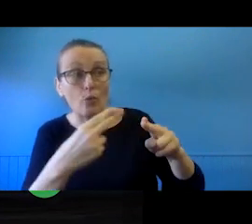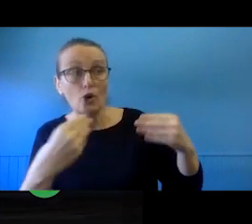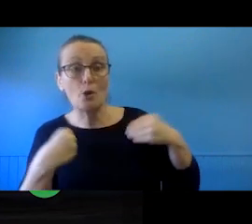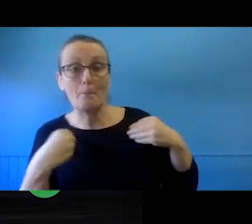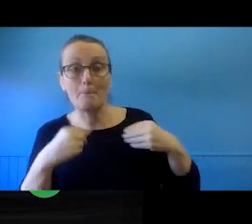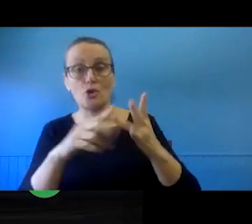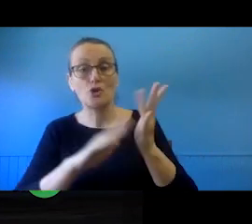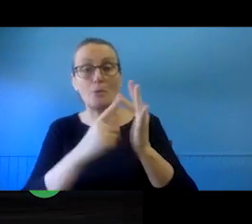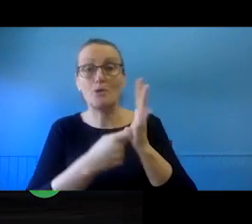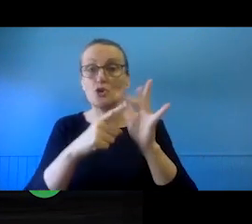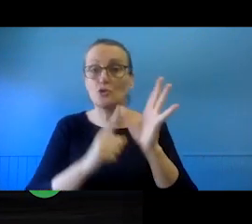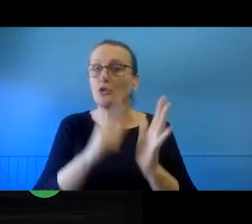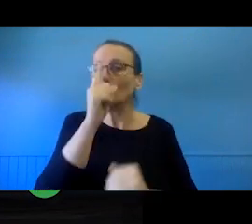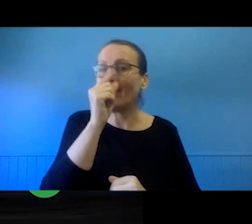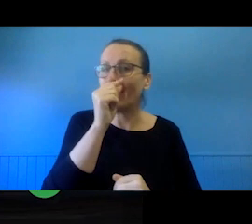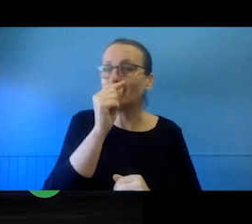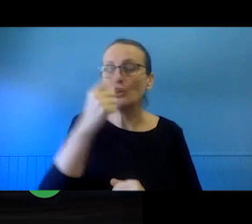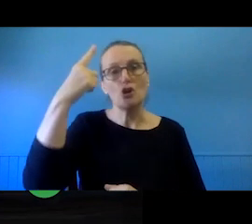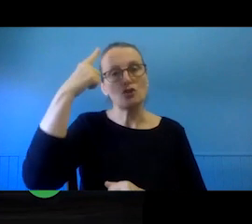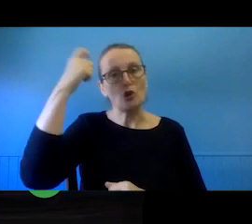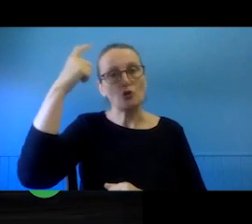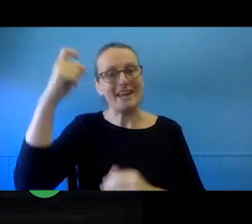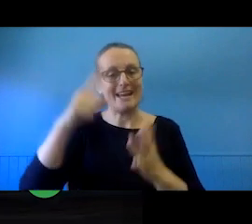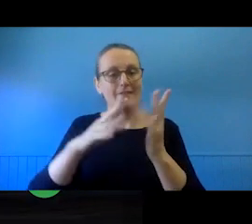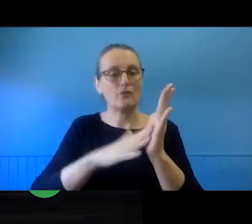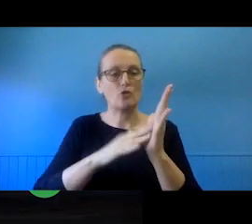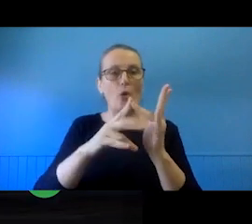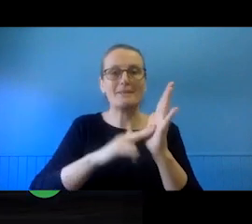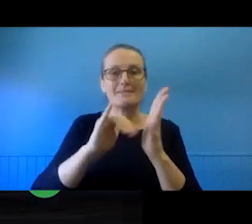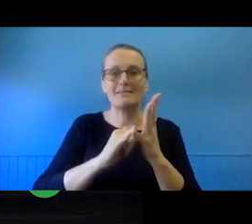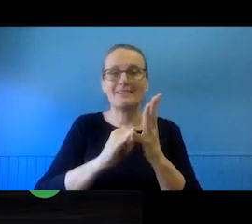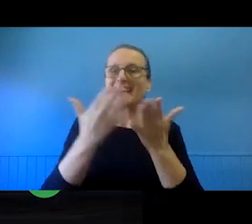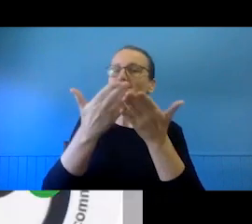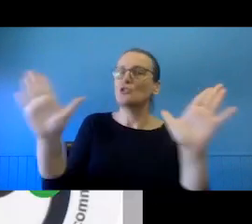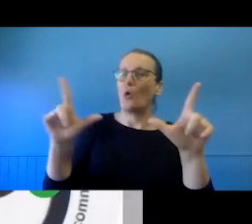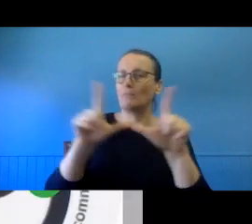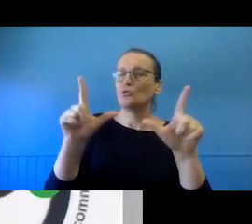So, creative commons is one of the most common and well-known of the open content licensing schemes.